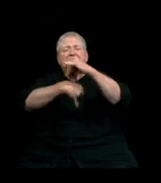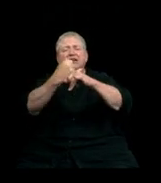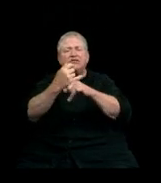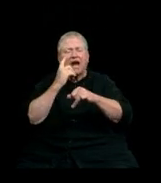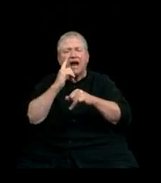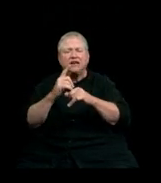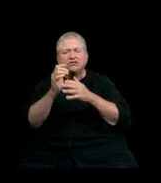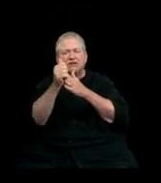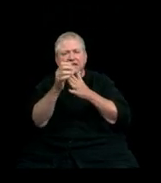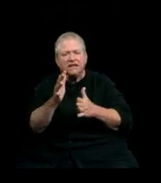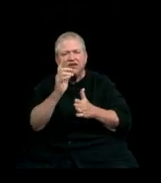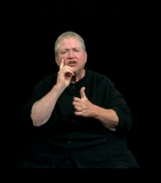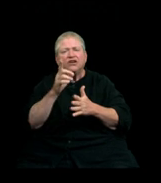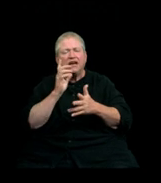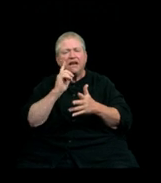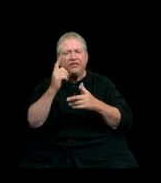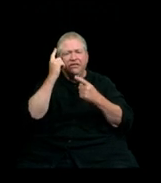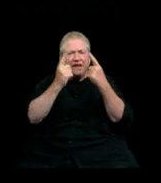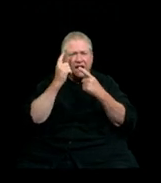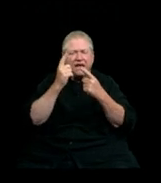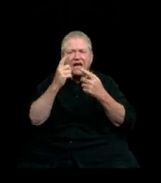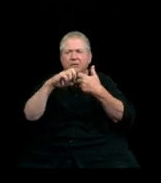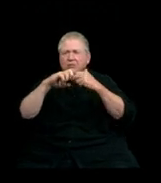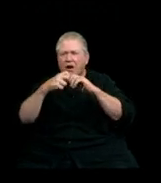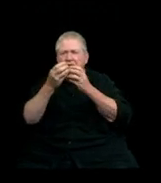critical thinking, and societal problem-solving.